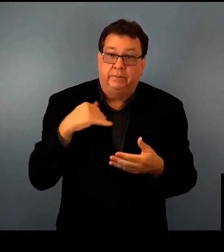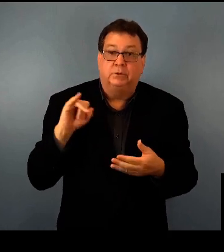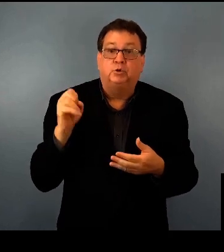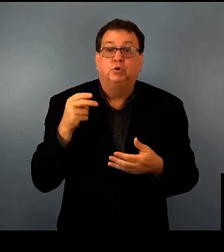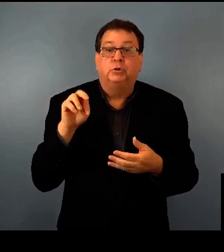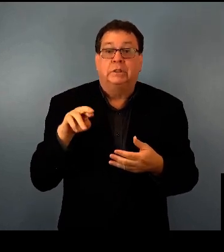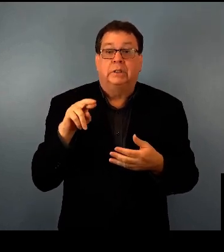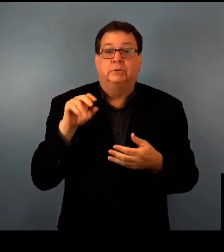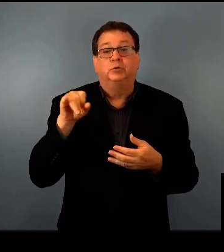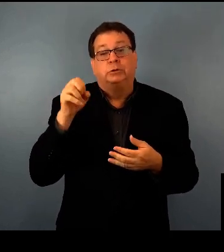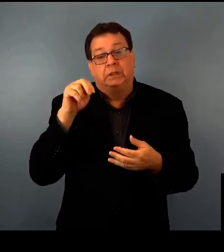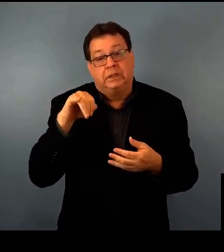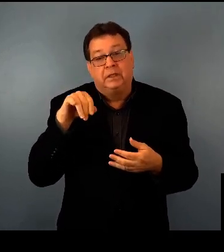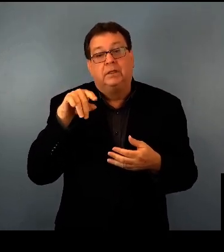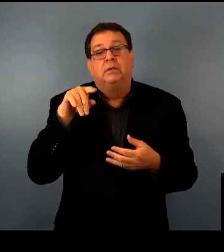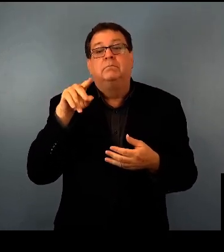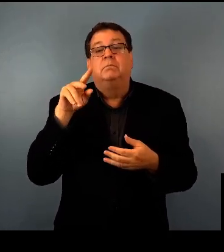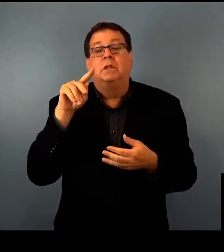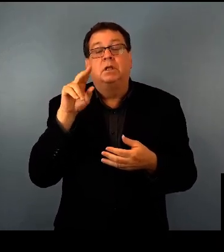Until next time, this is Jen Phillips for USH TALKs.